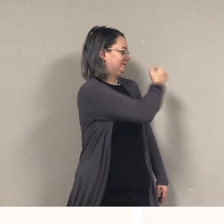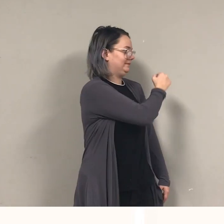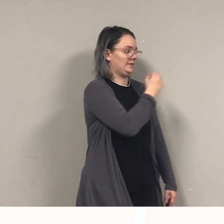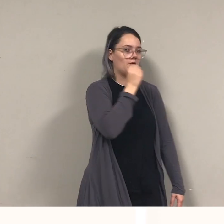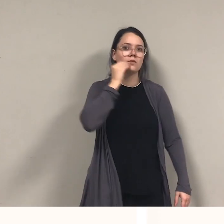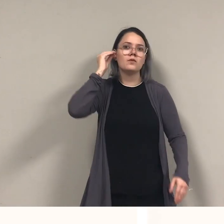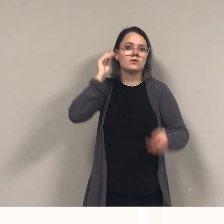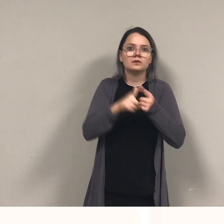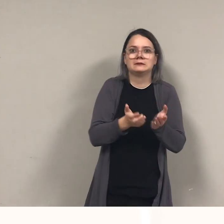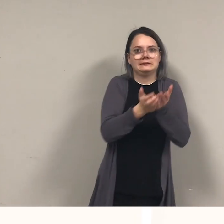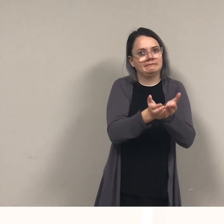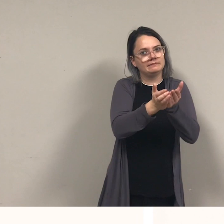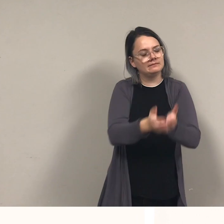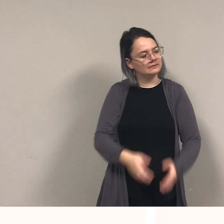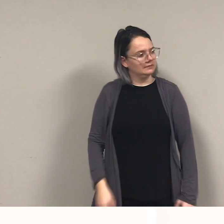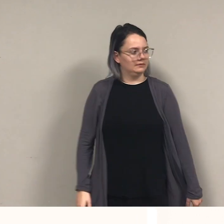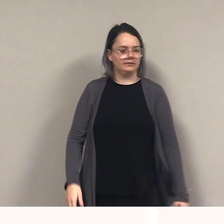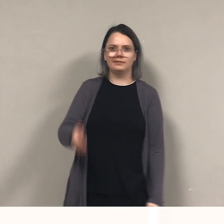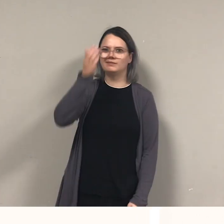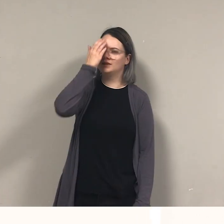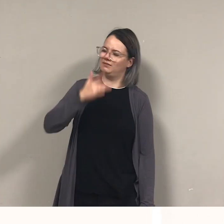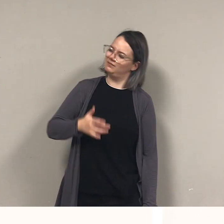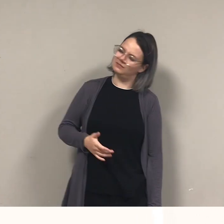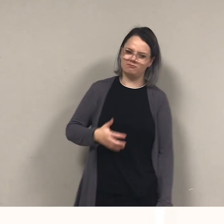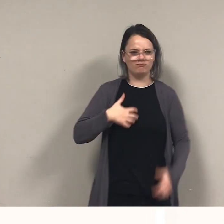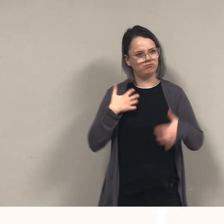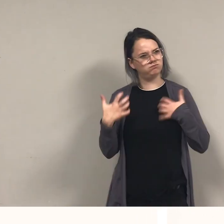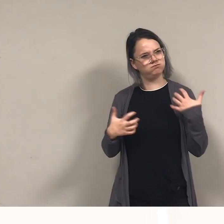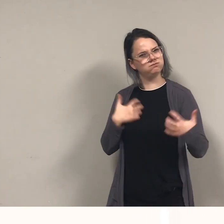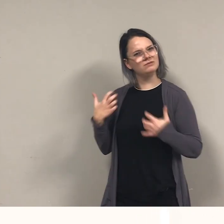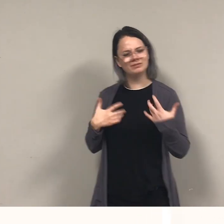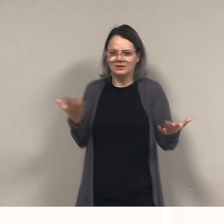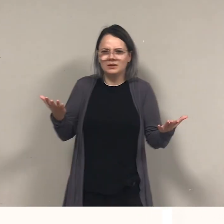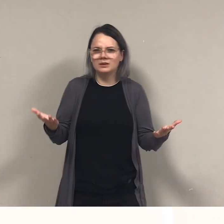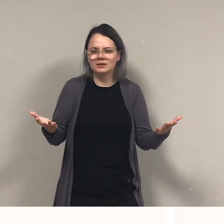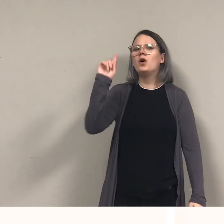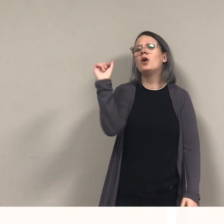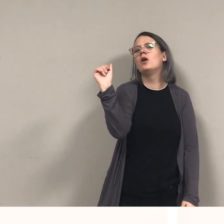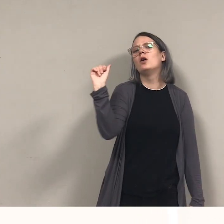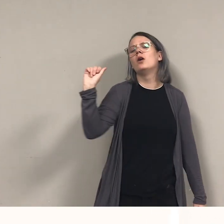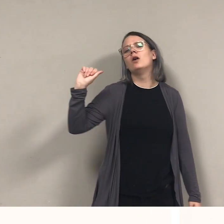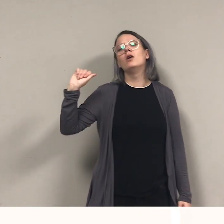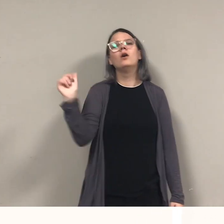Back at home, Pirate grumbles, "All they see is rough and tumble."